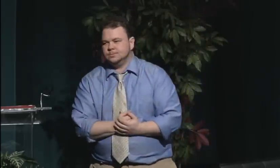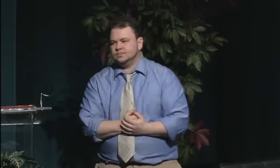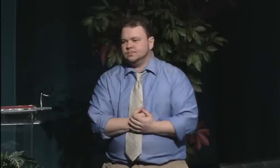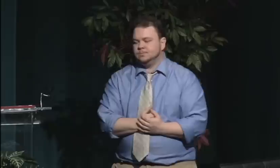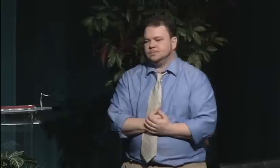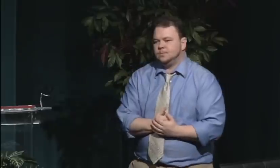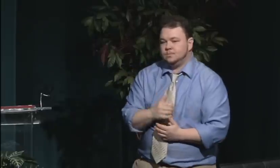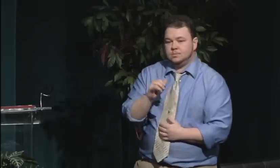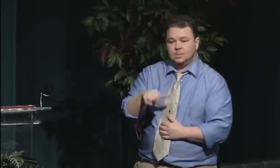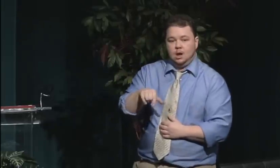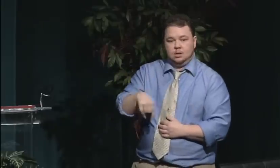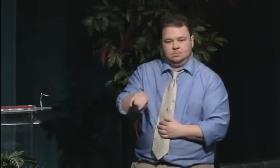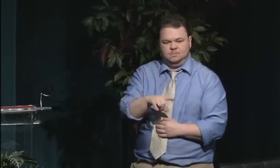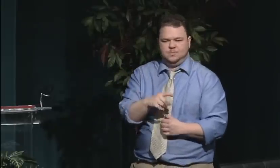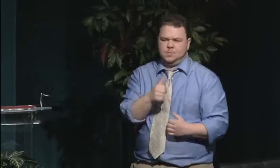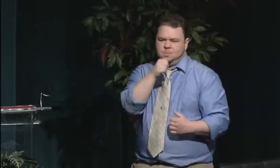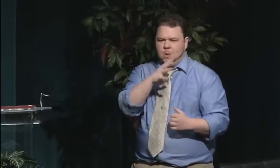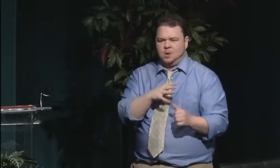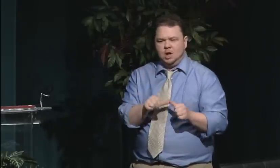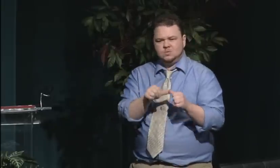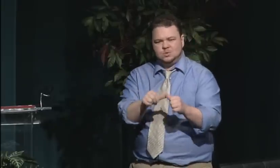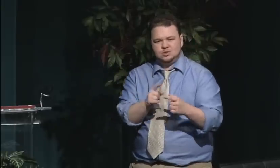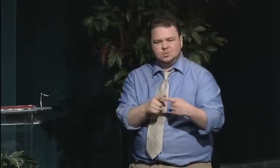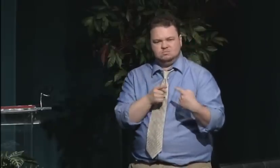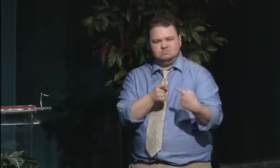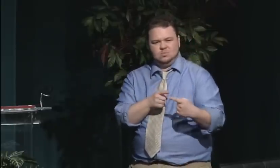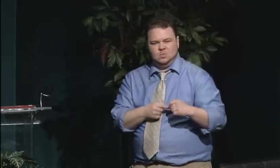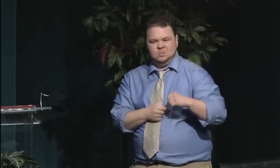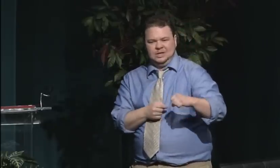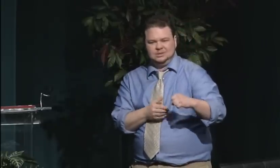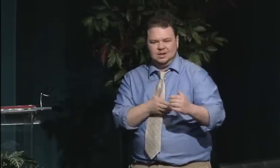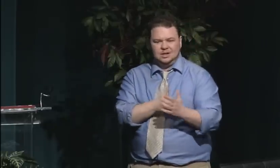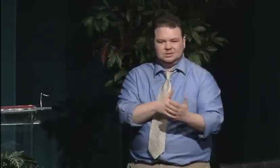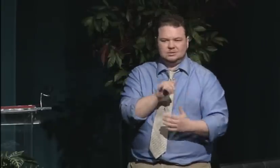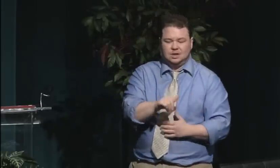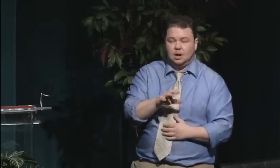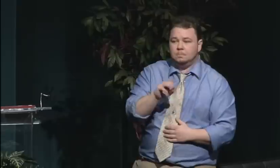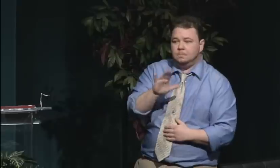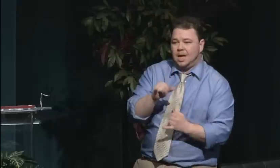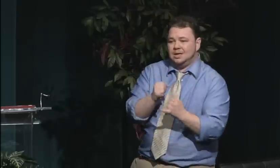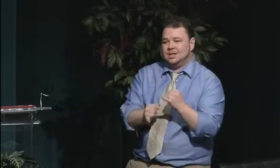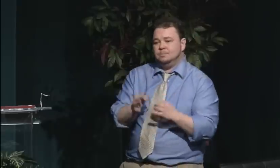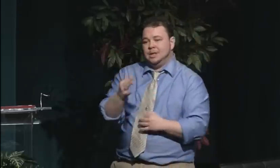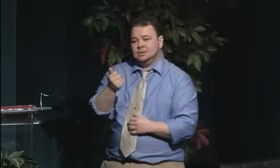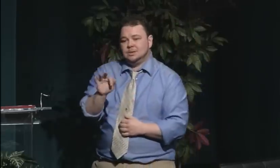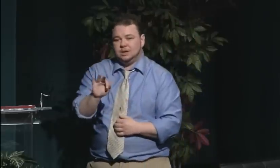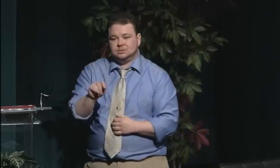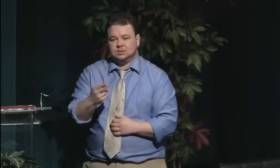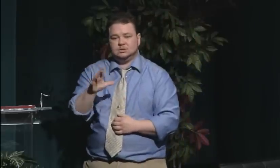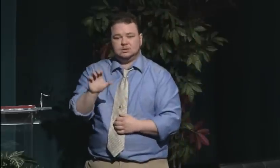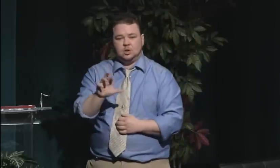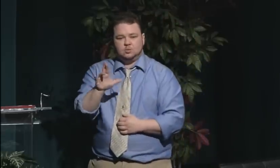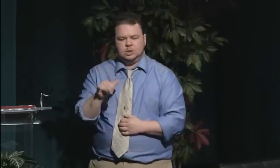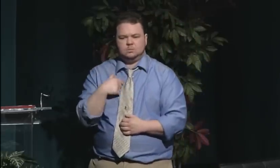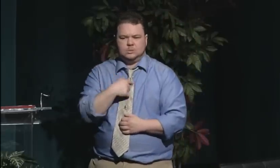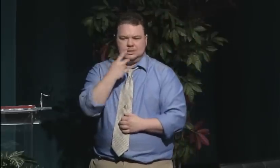But those colleges could read the writing on the wall